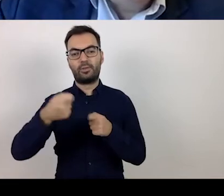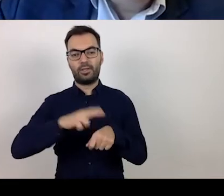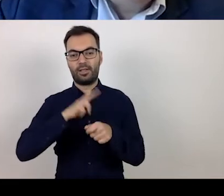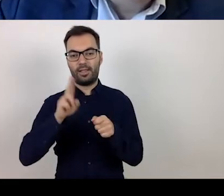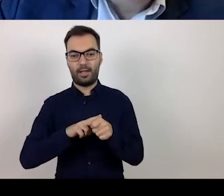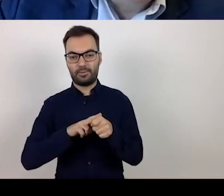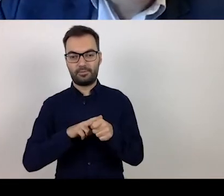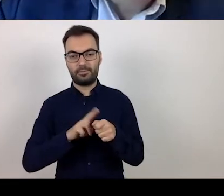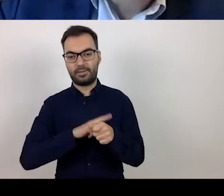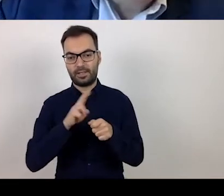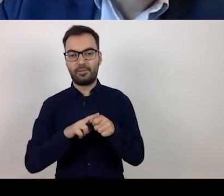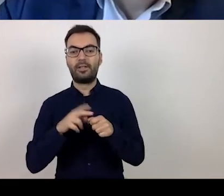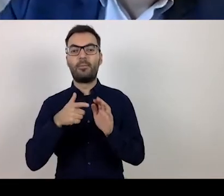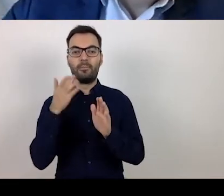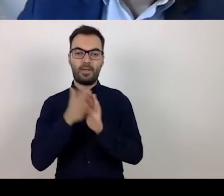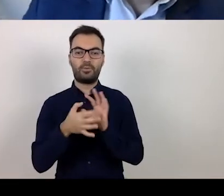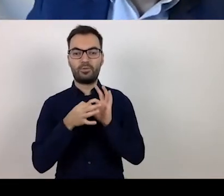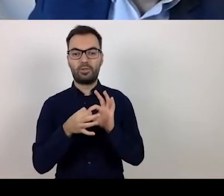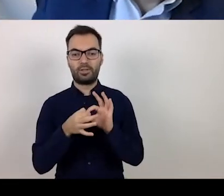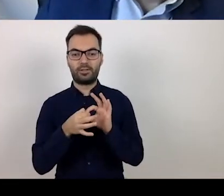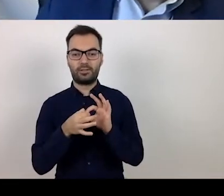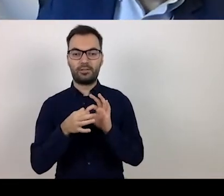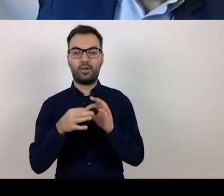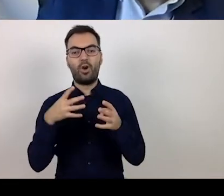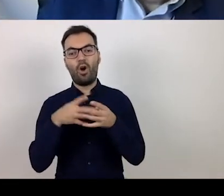directly related to project assessment,